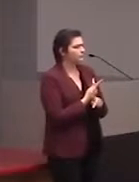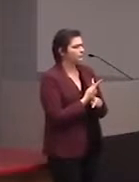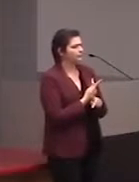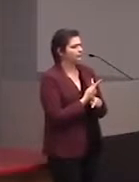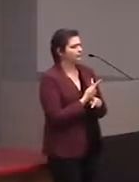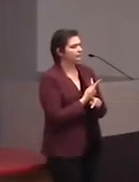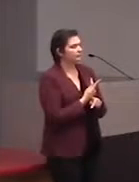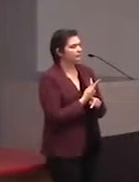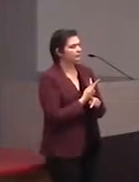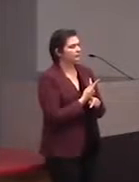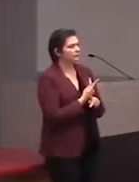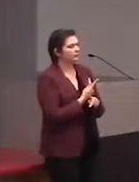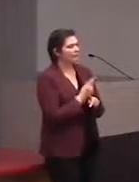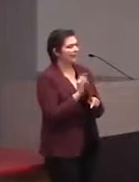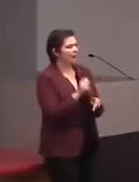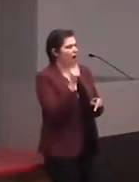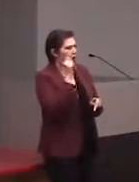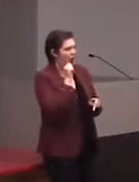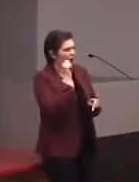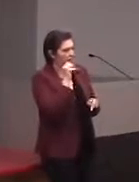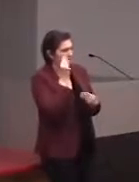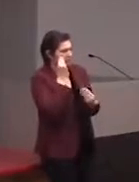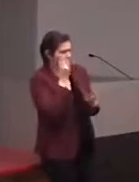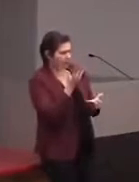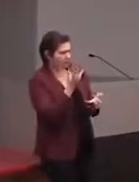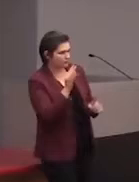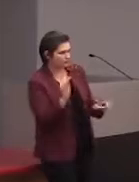of getting that audio information to them